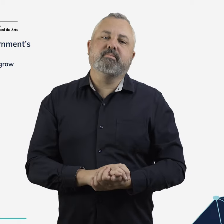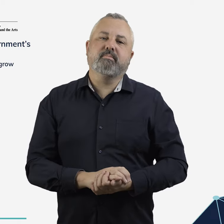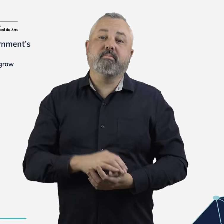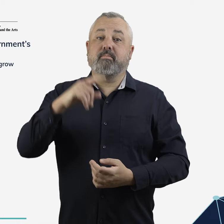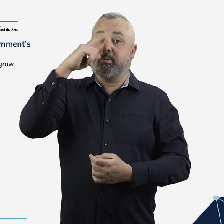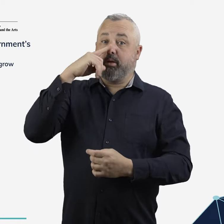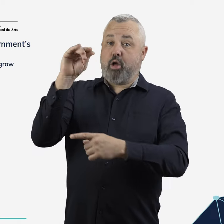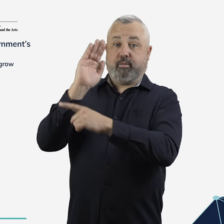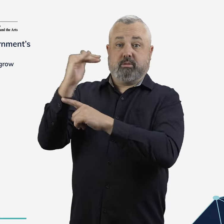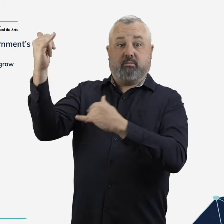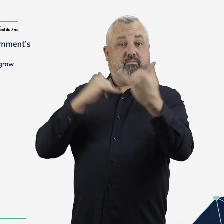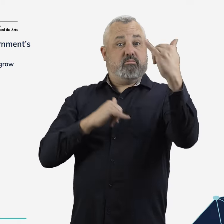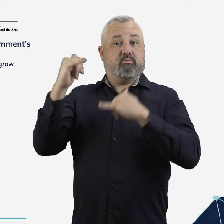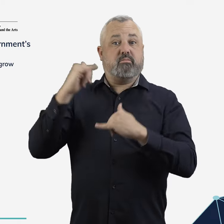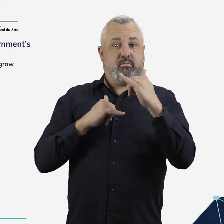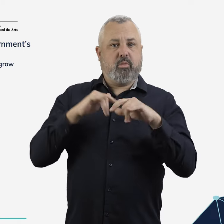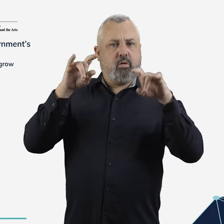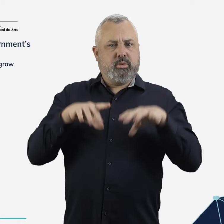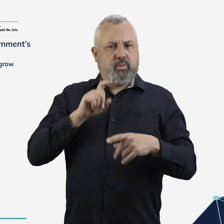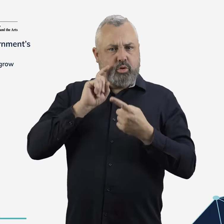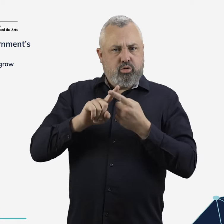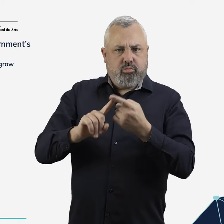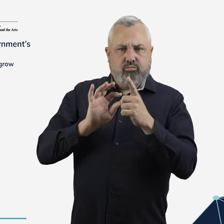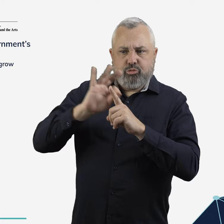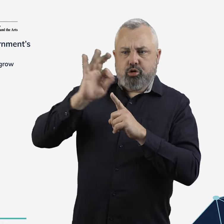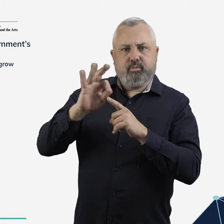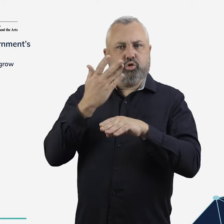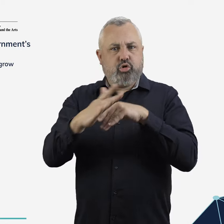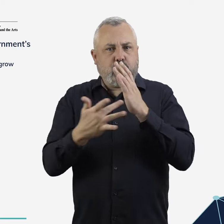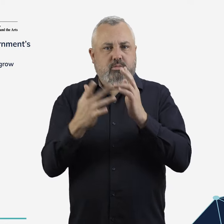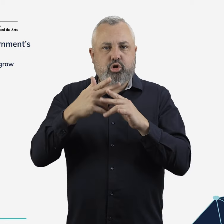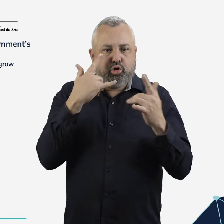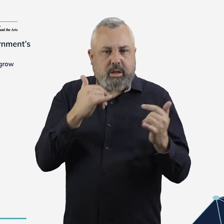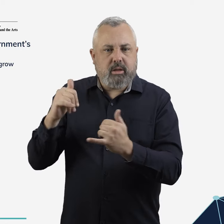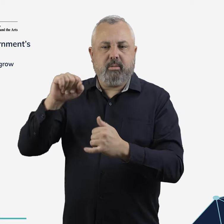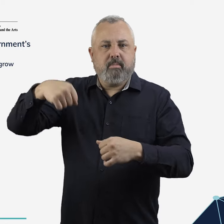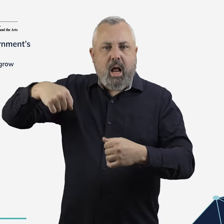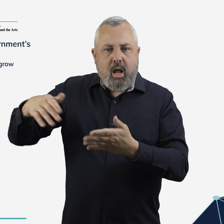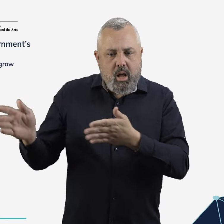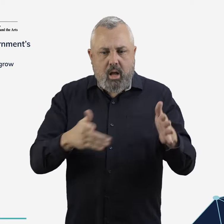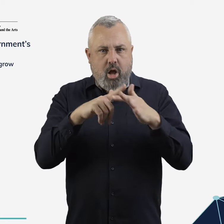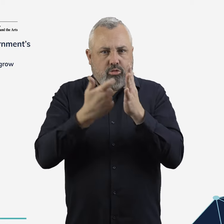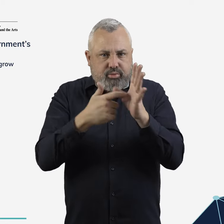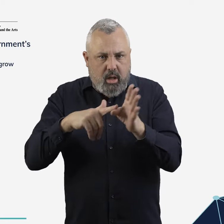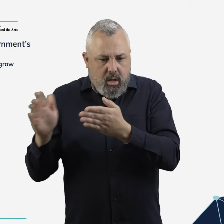The Australian Government will continue to modernise screening arrangements for passengers and